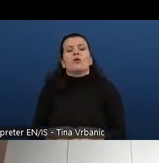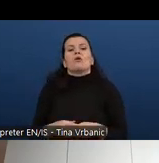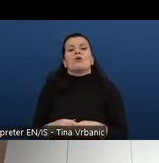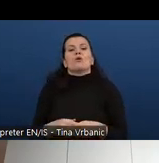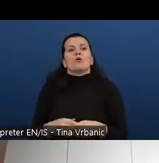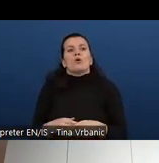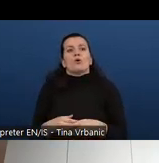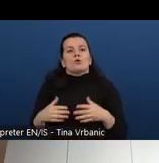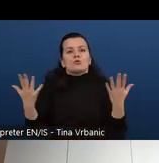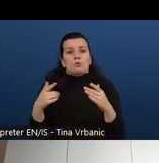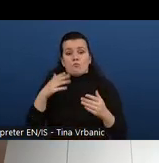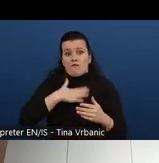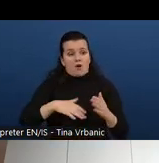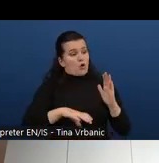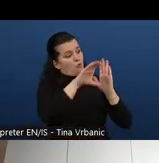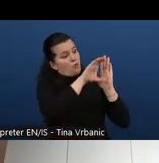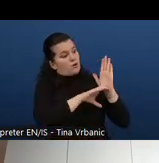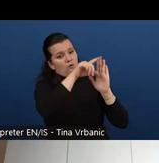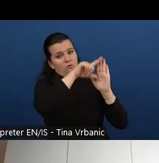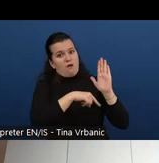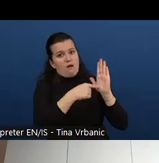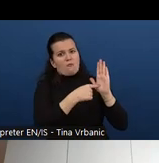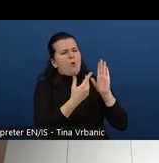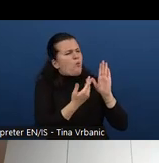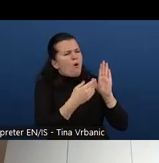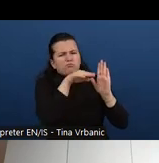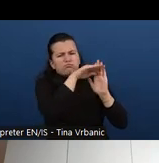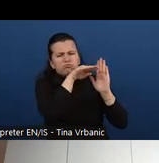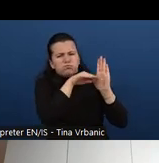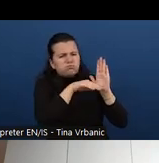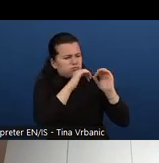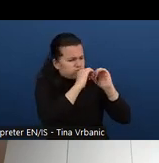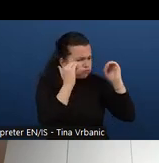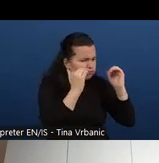What do we have in the in our curricula?